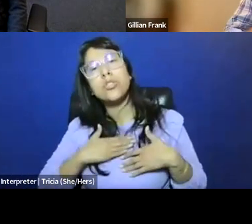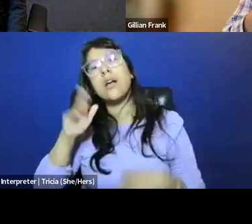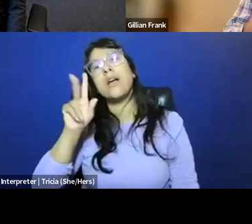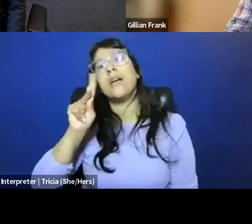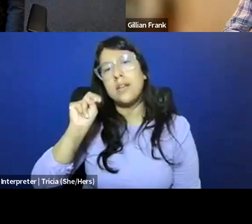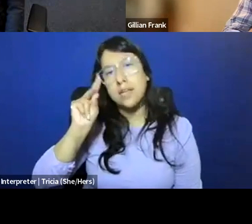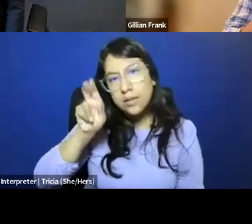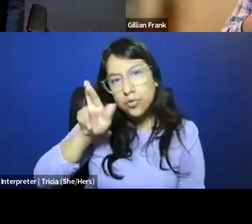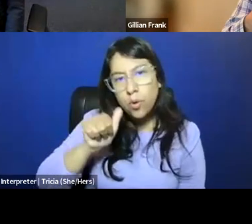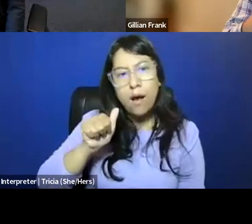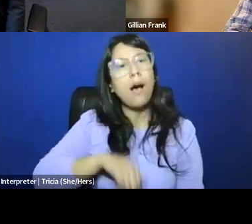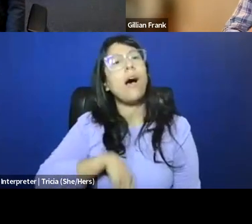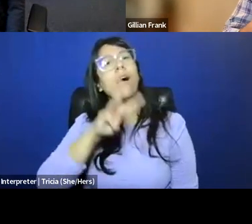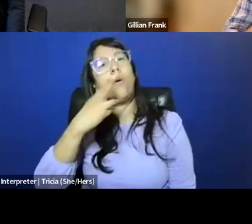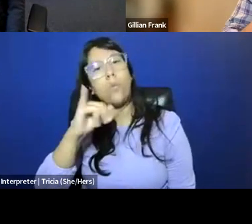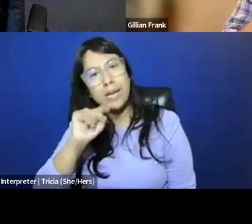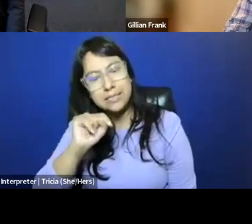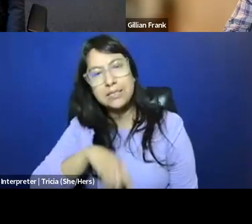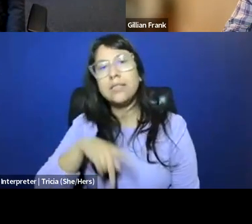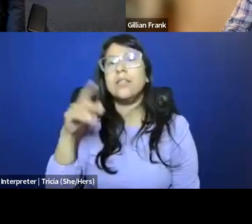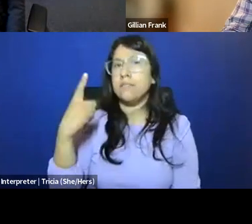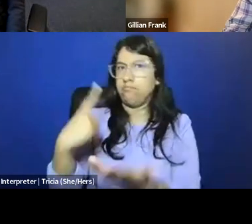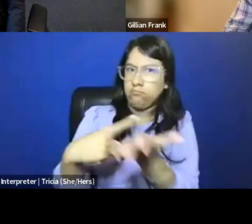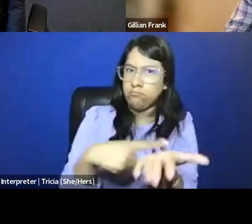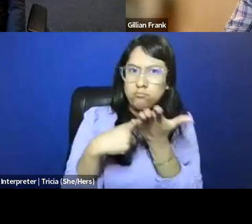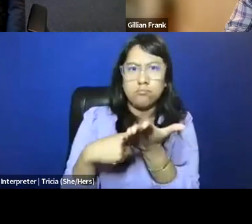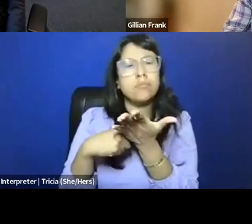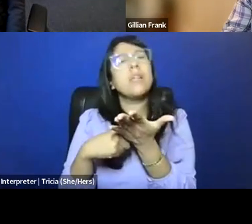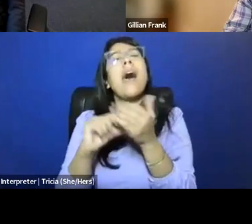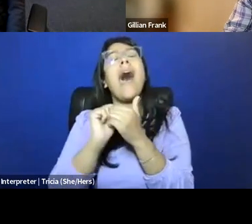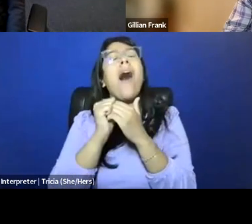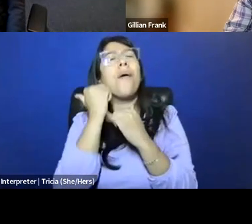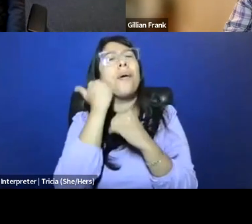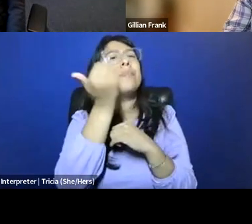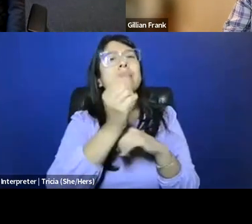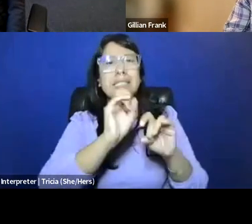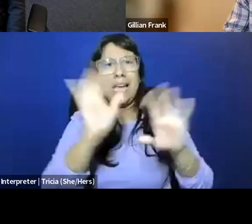is to bring these into conversation, as a mode of thinking about how obscenity was used